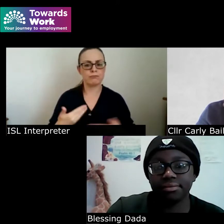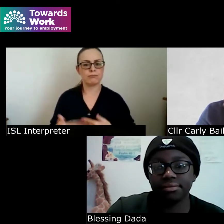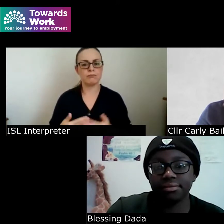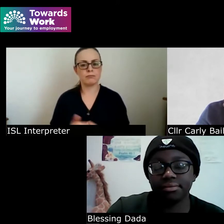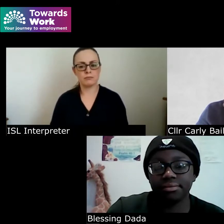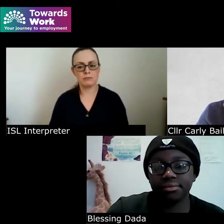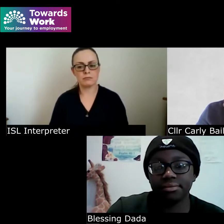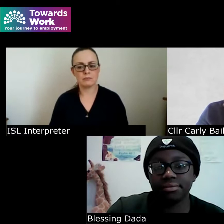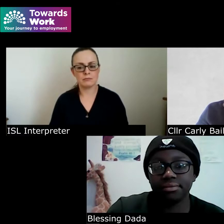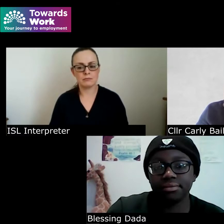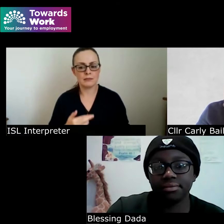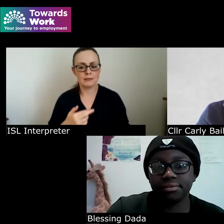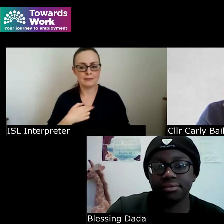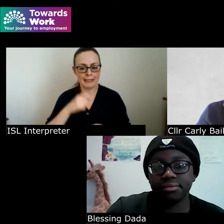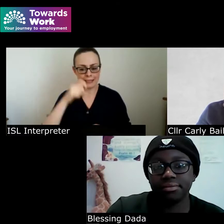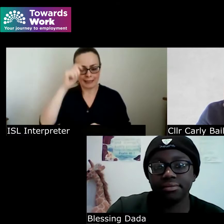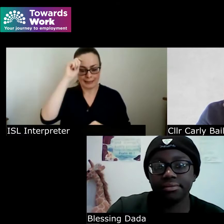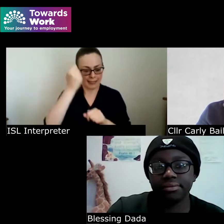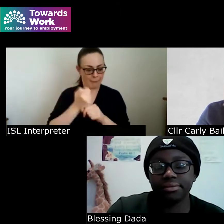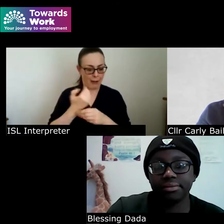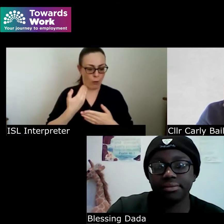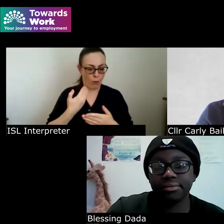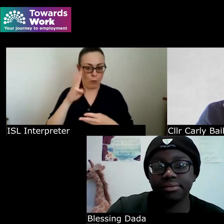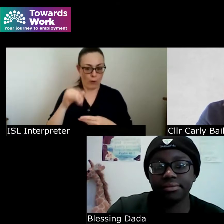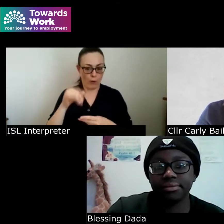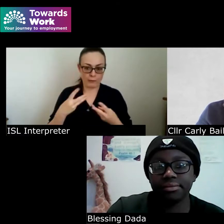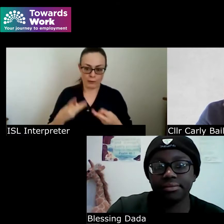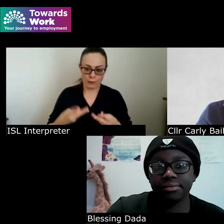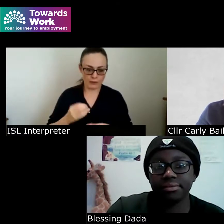like what's driving us is the passion and the greater good and the impact that we're